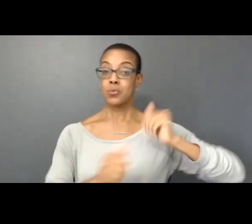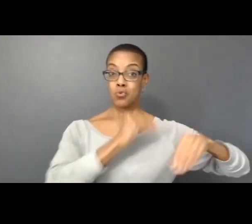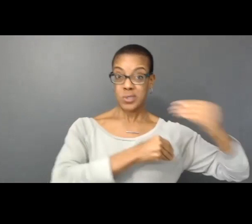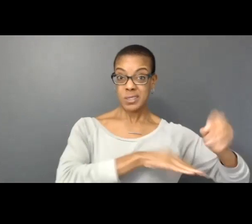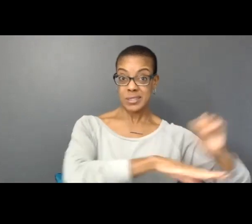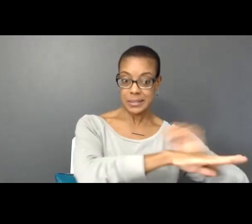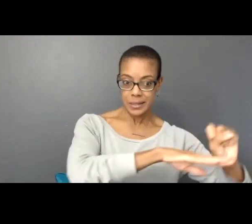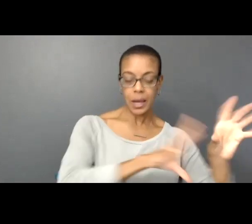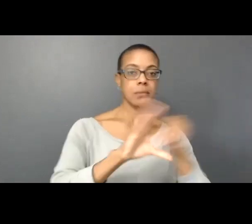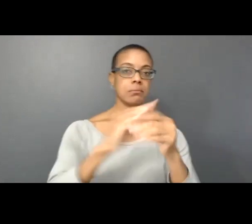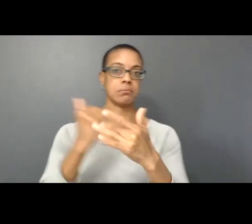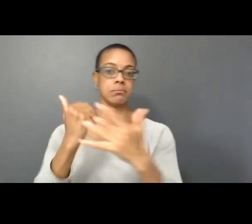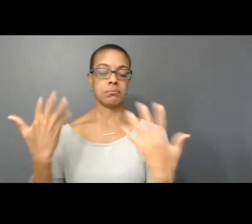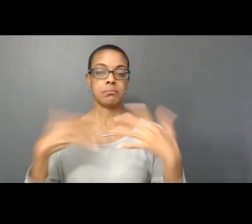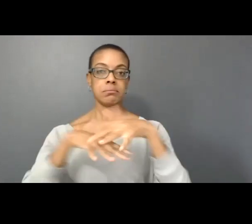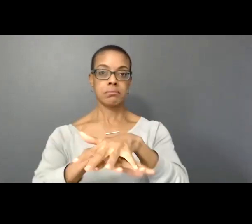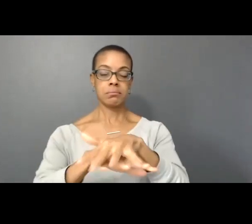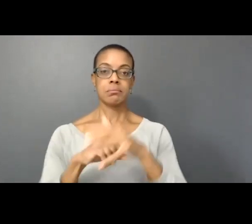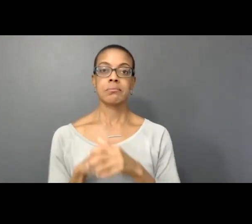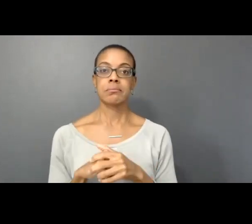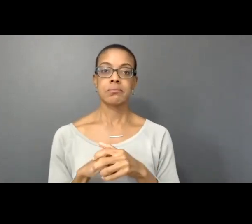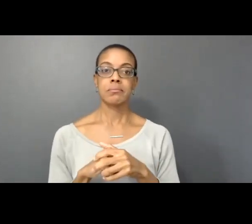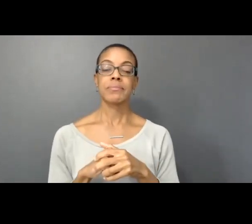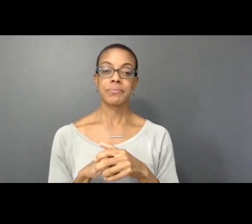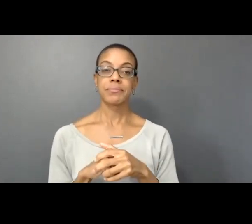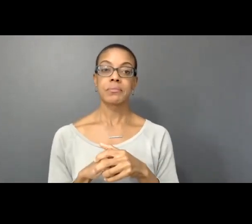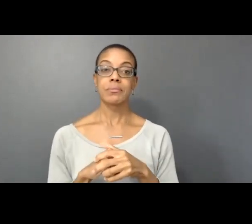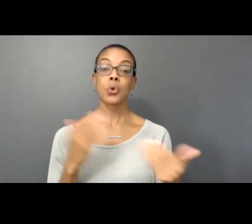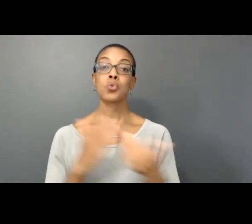The practical bridging of these new technologies and traditional components will continue the